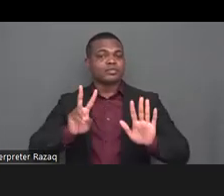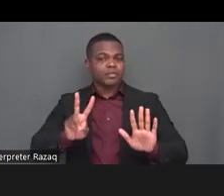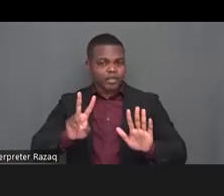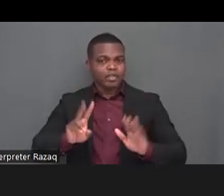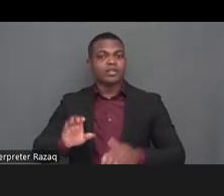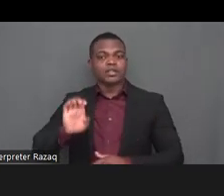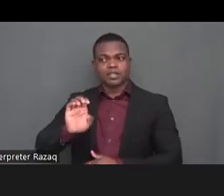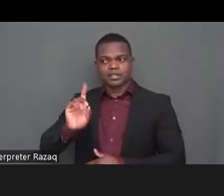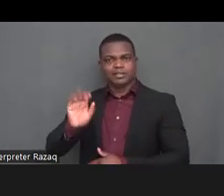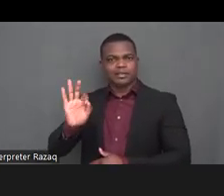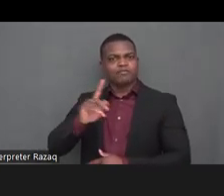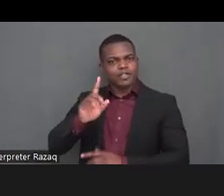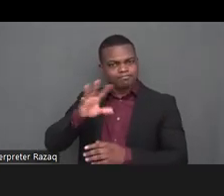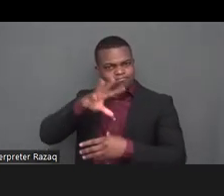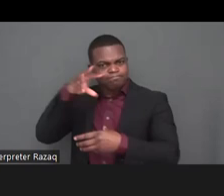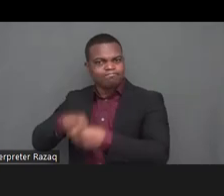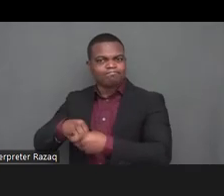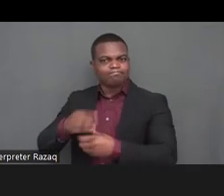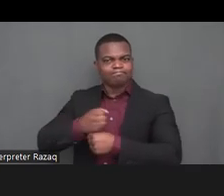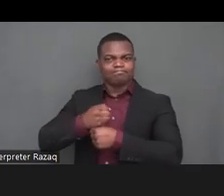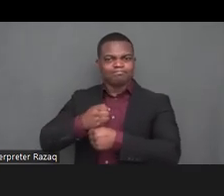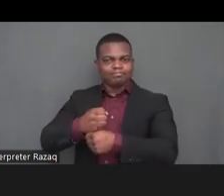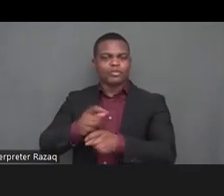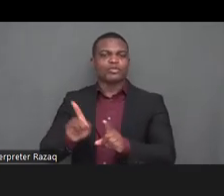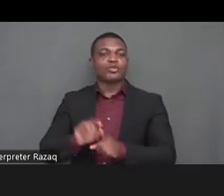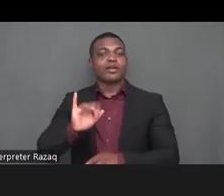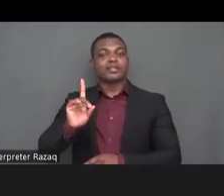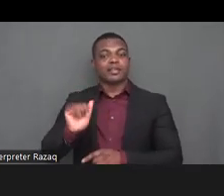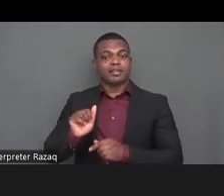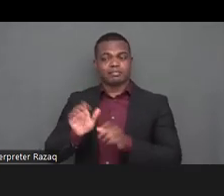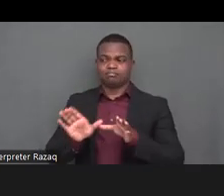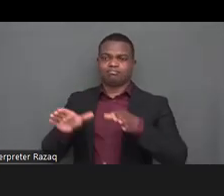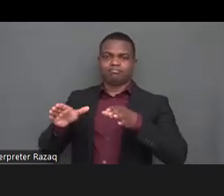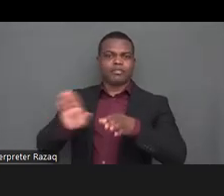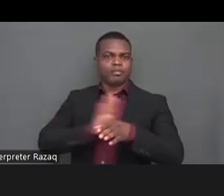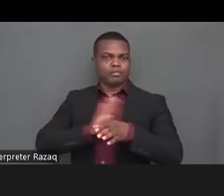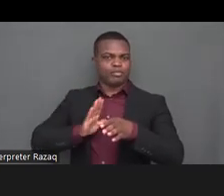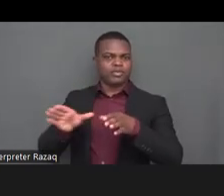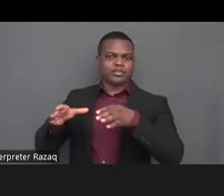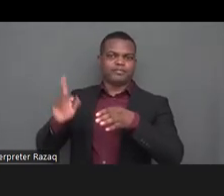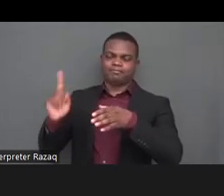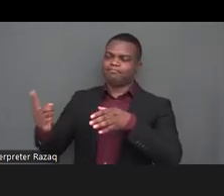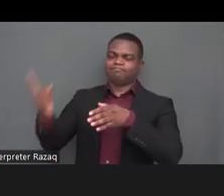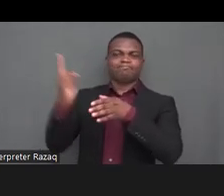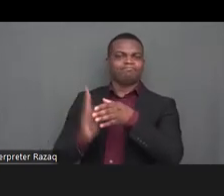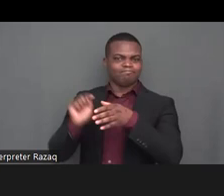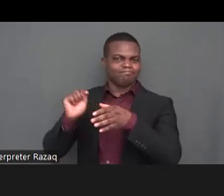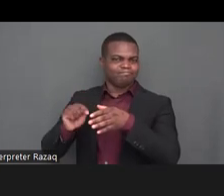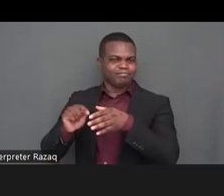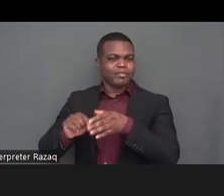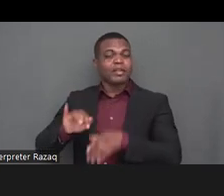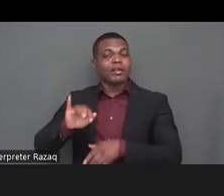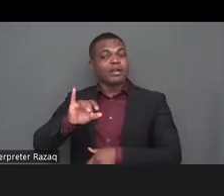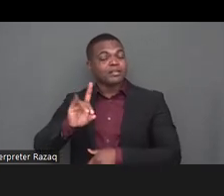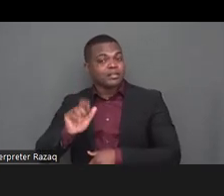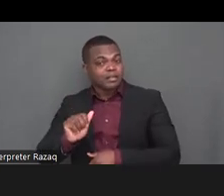2021 he holds the offers of the ib president also on this uh the panoramic speakers today we have